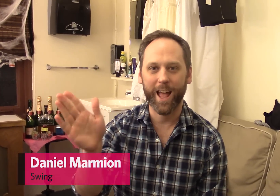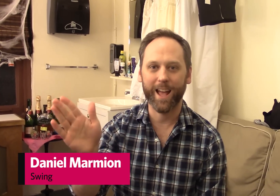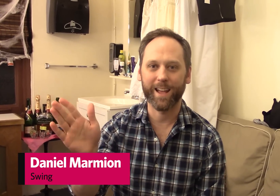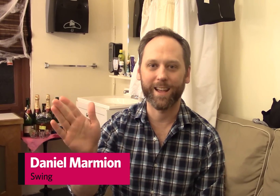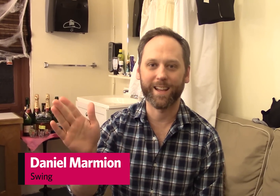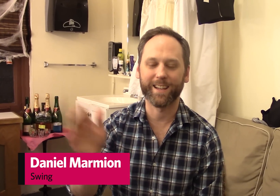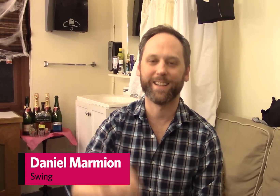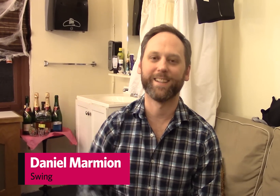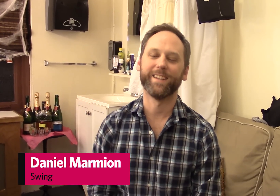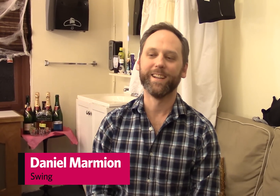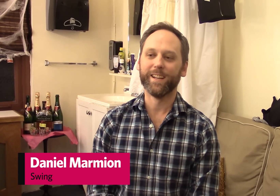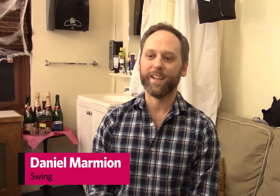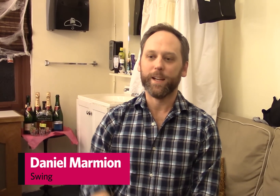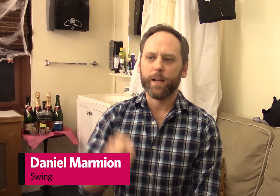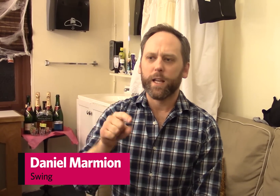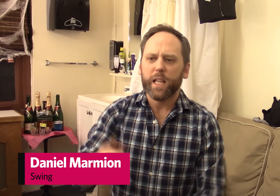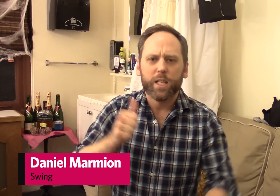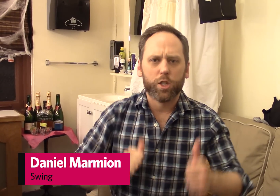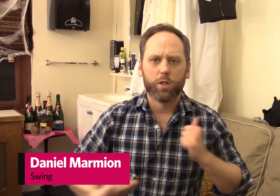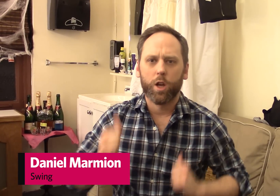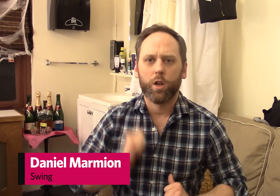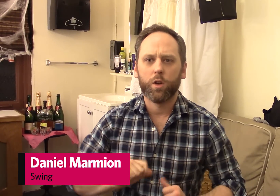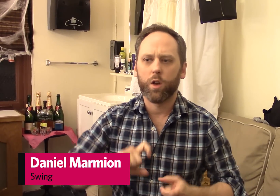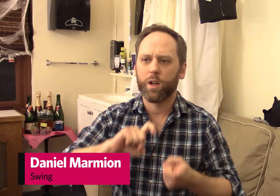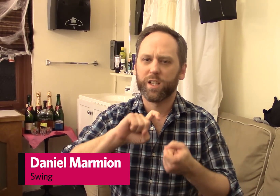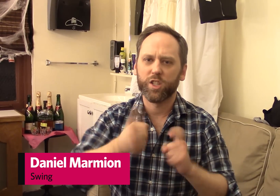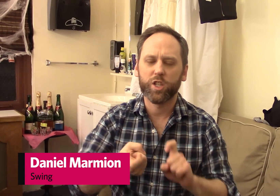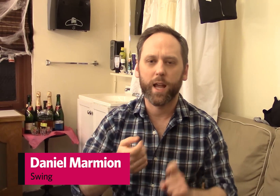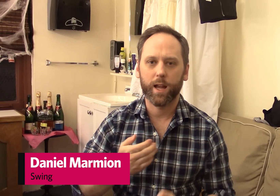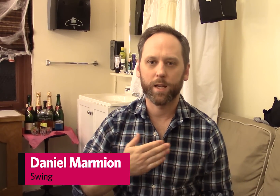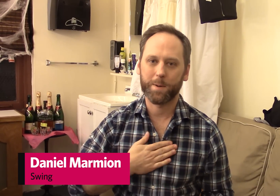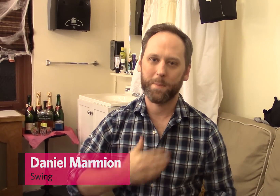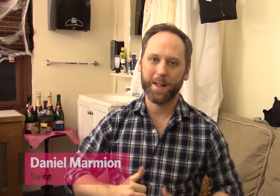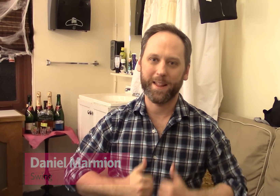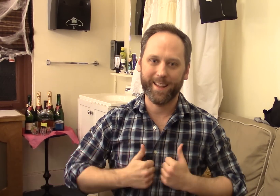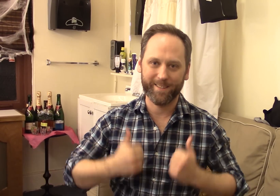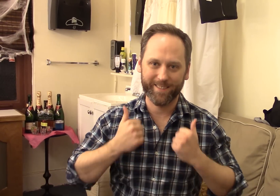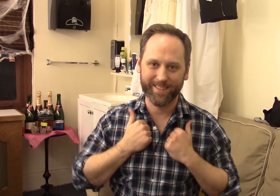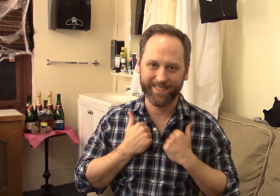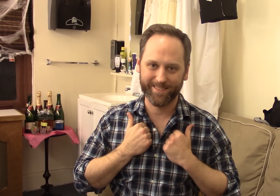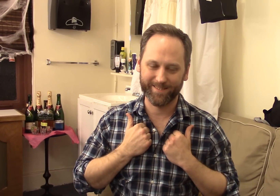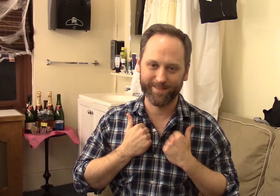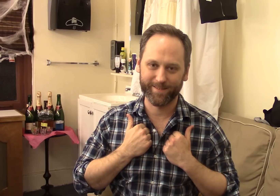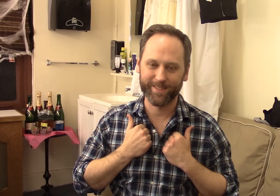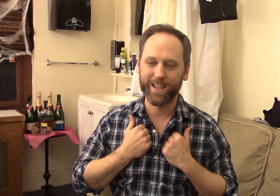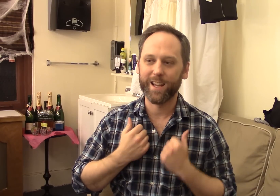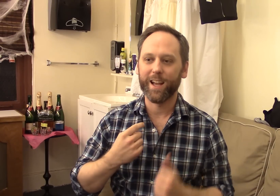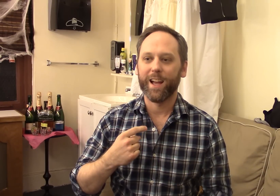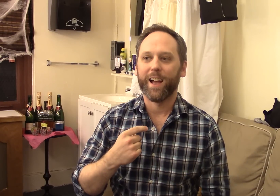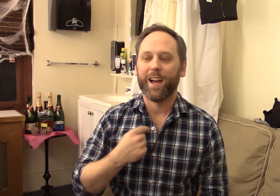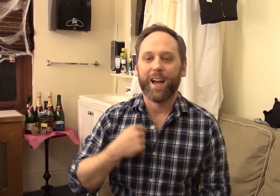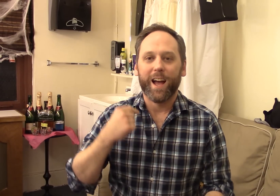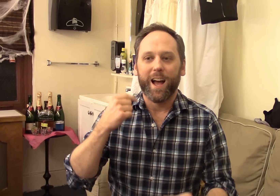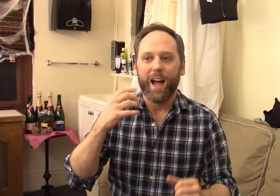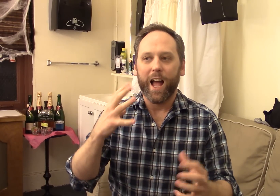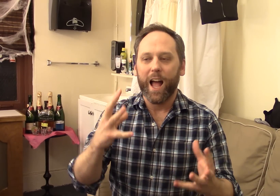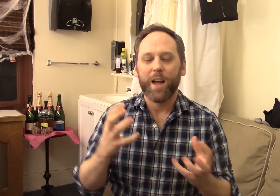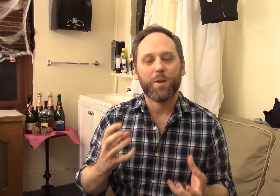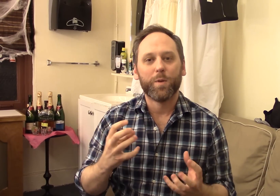Hi everyone, this show has changed my life, I want